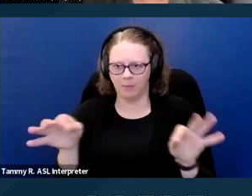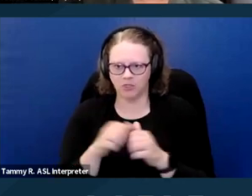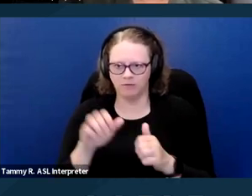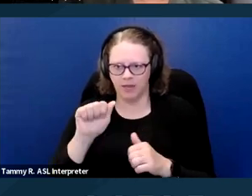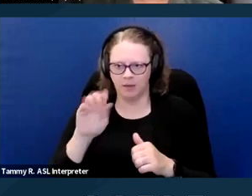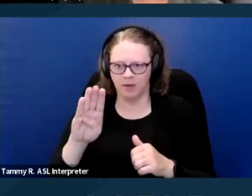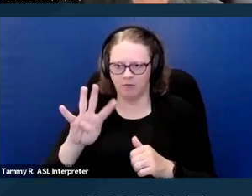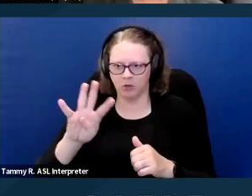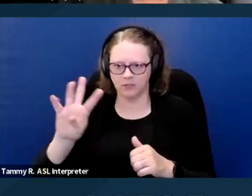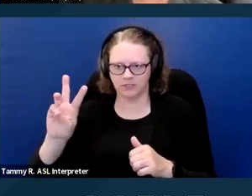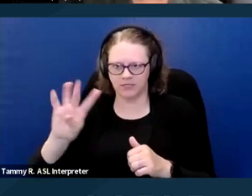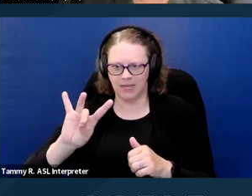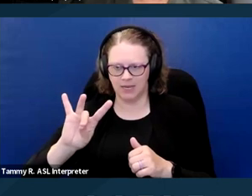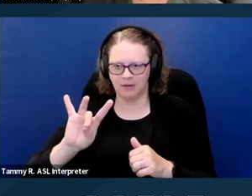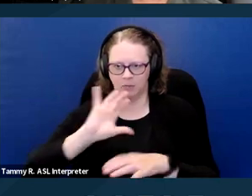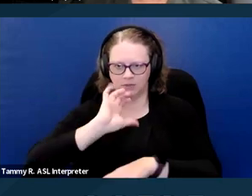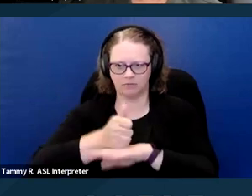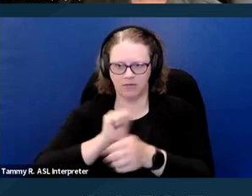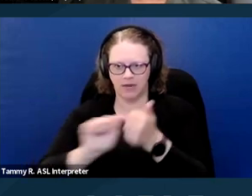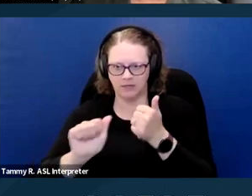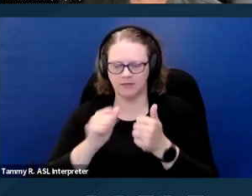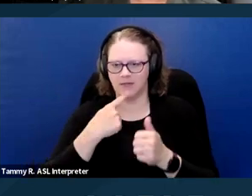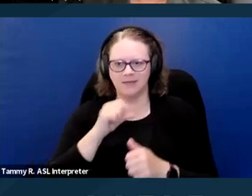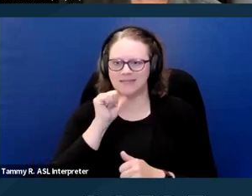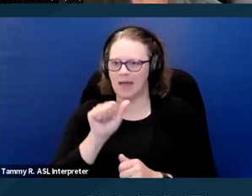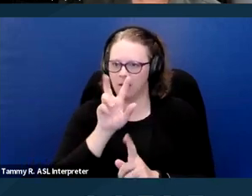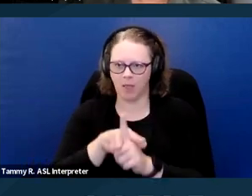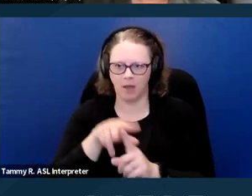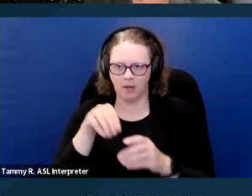and say no, it does not apply in the fair housing context. Next slide.